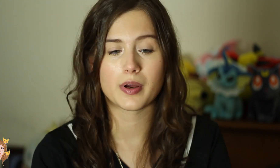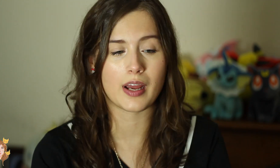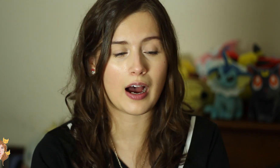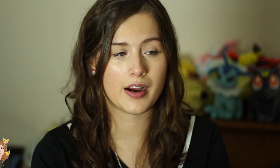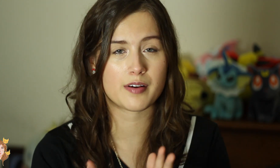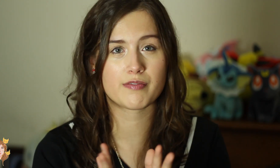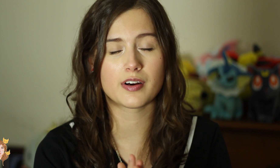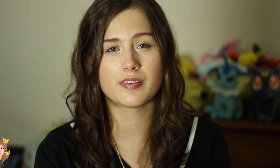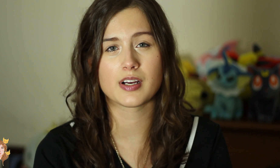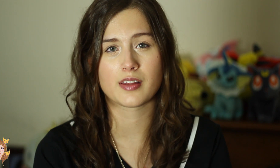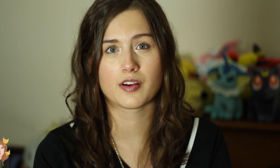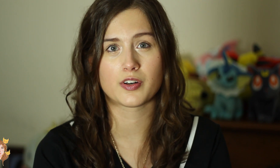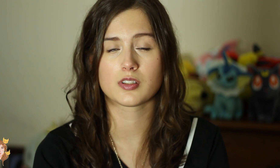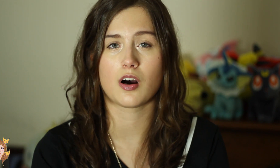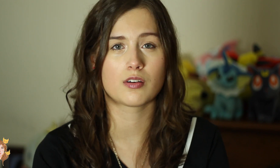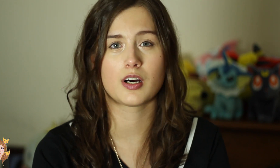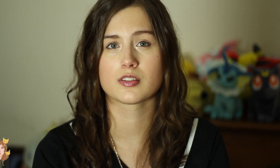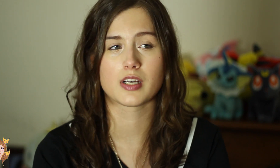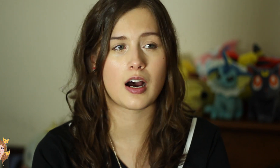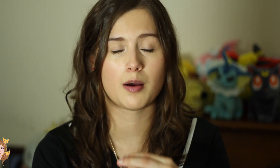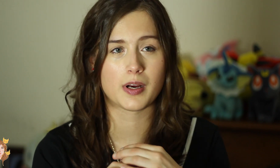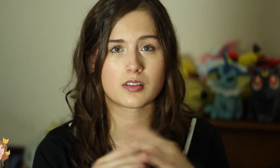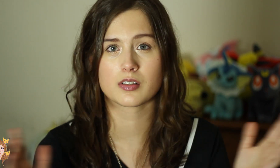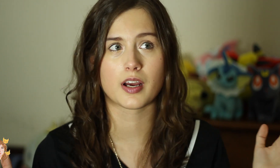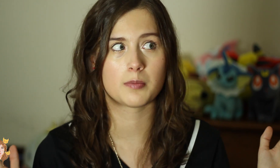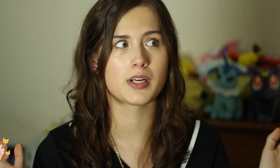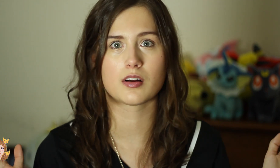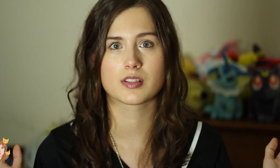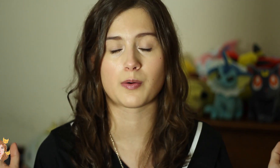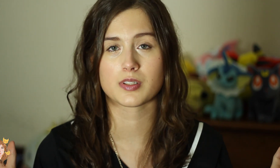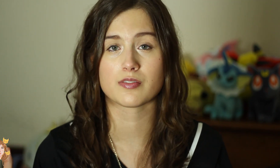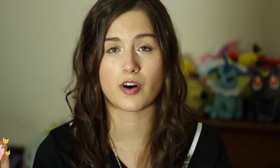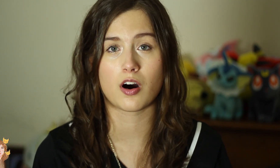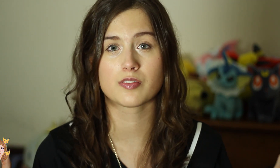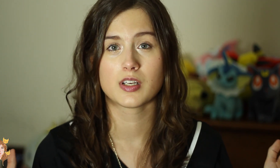But, yeah. I am very, very thankful to Anurag, Liat, basically anybody else that was involved